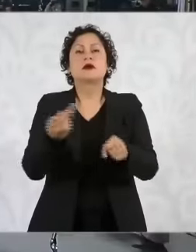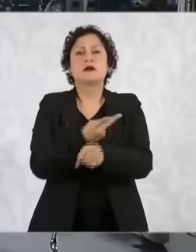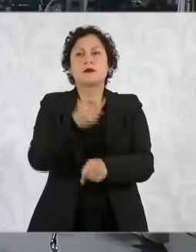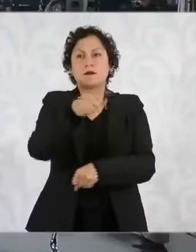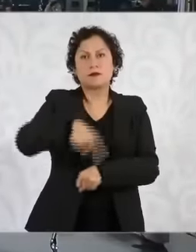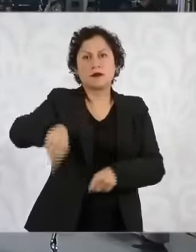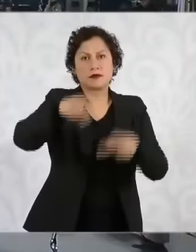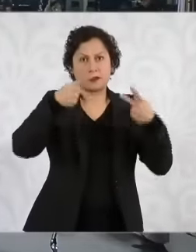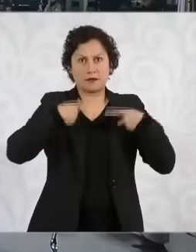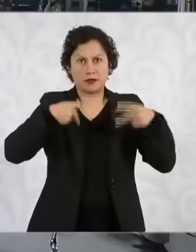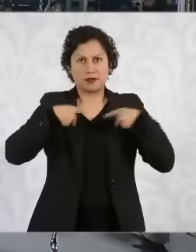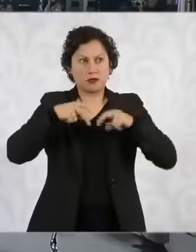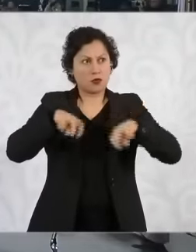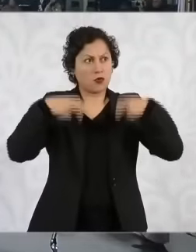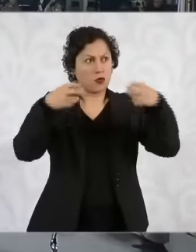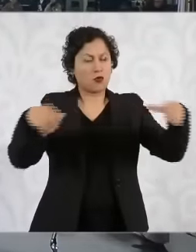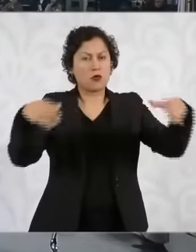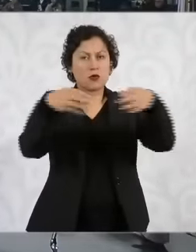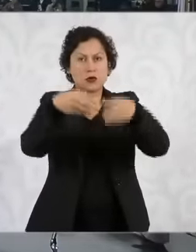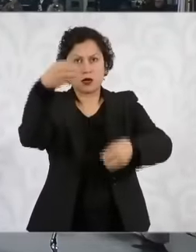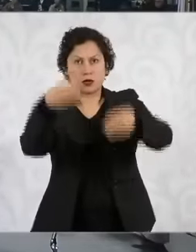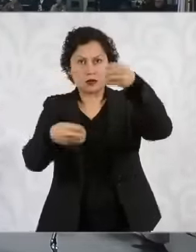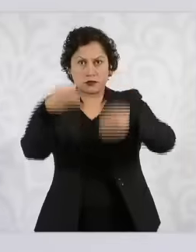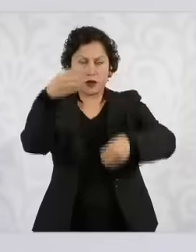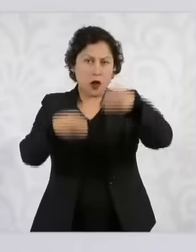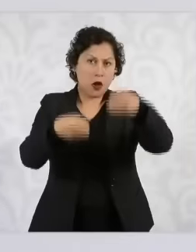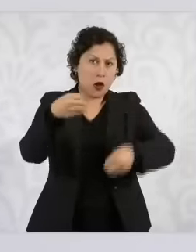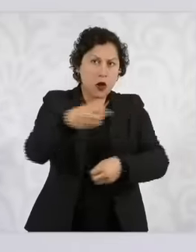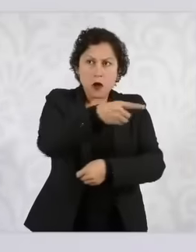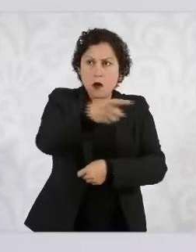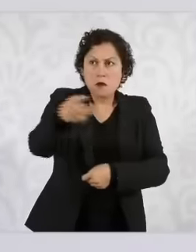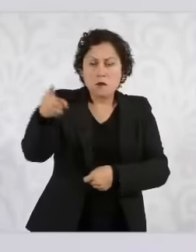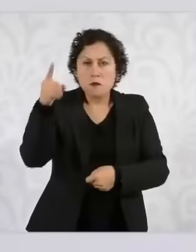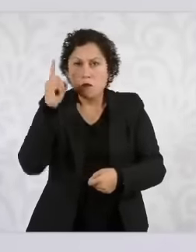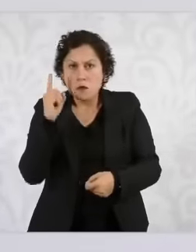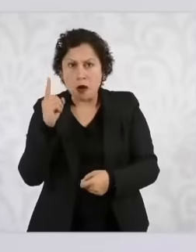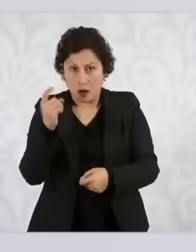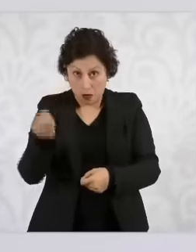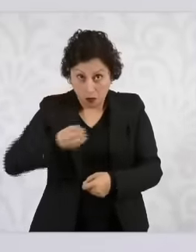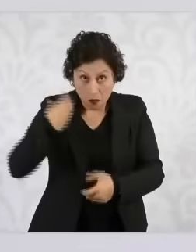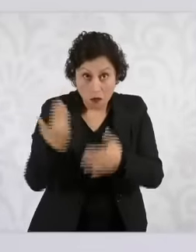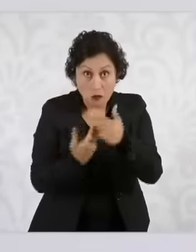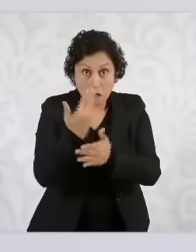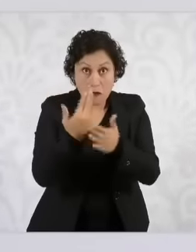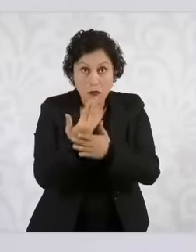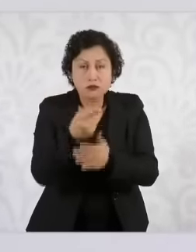one morning what they think president, then let the citizens value it. I said the other way around. Let's